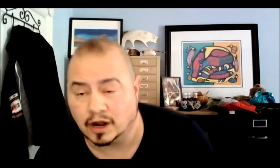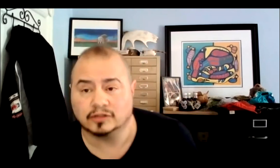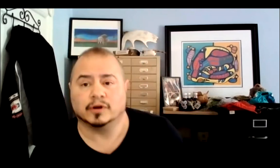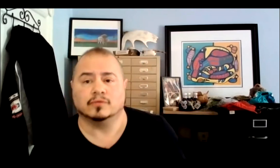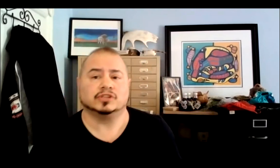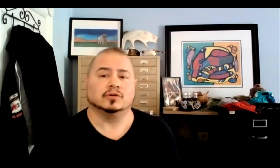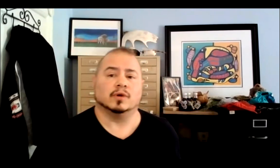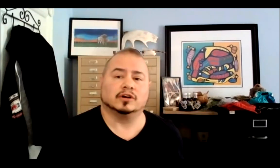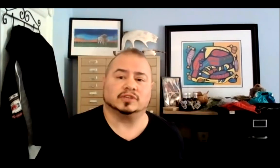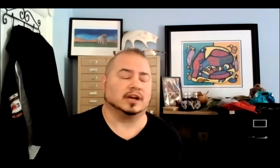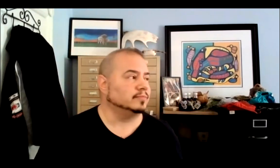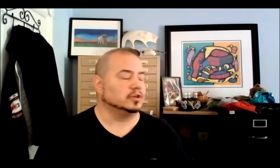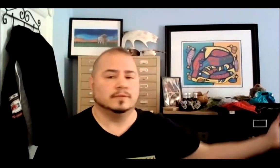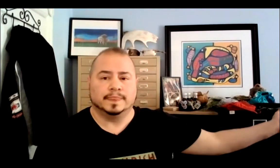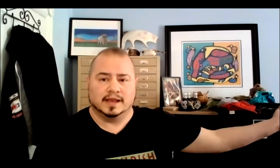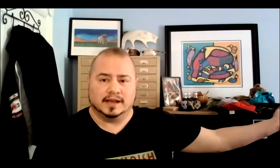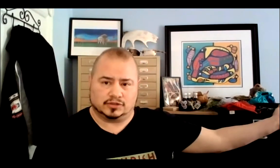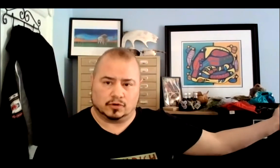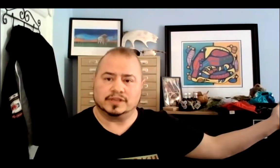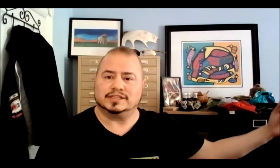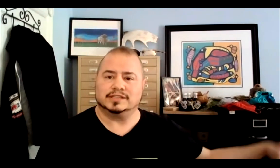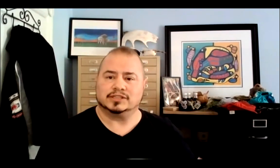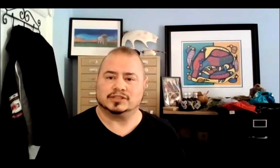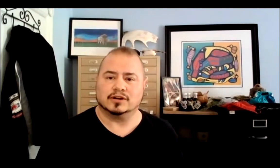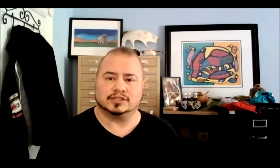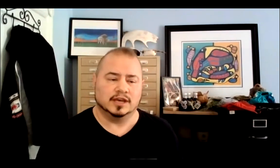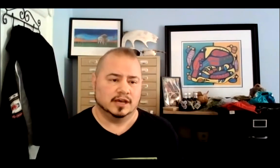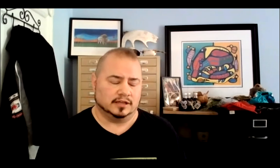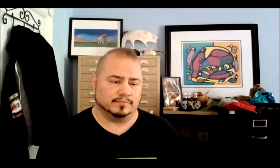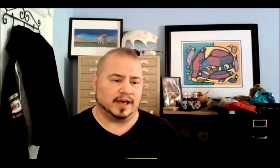talked about, which you're welcome to come to as the growing season starts, the